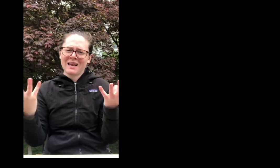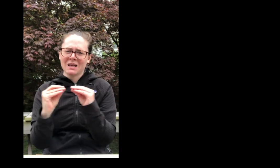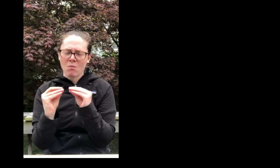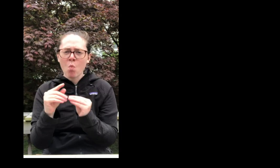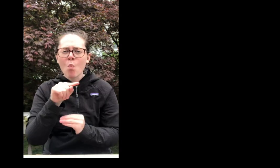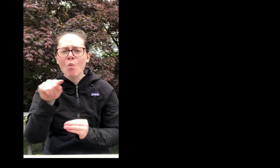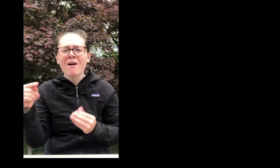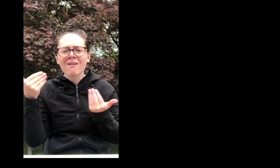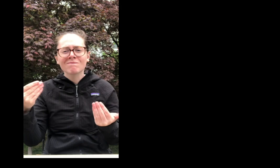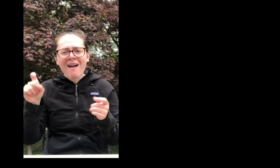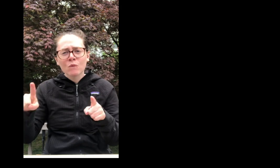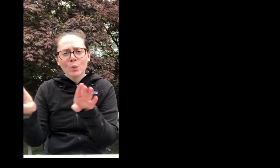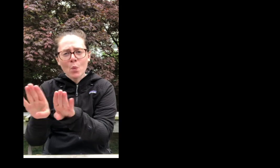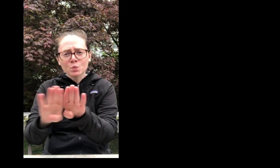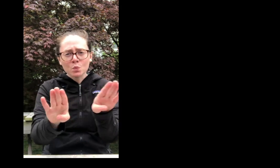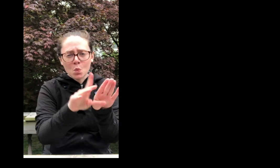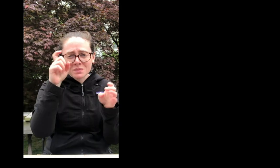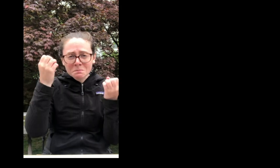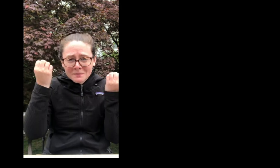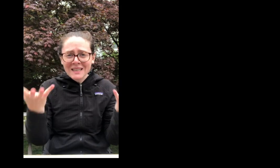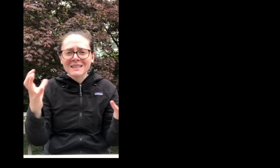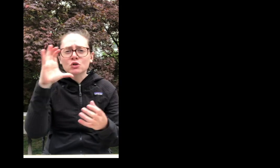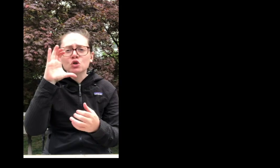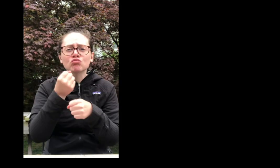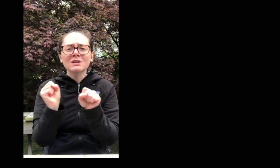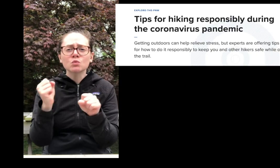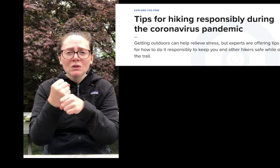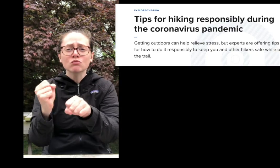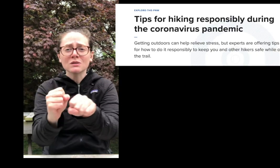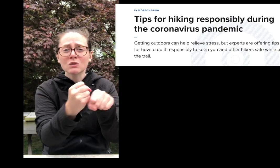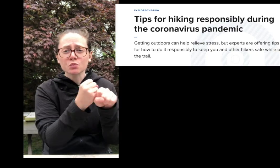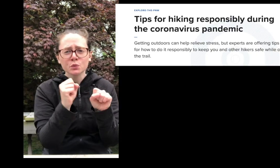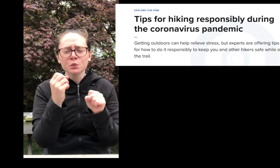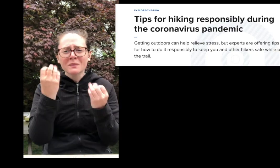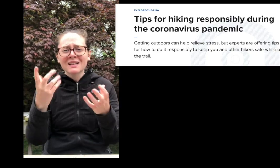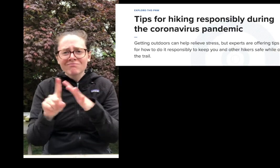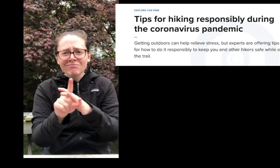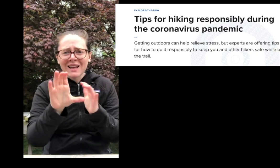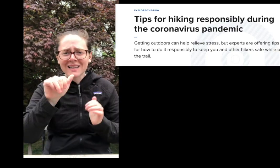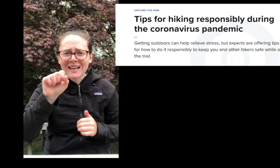have had to close due to a high number of search and rescue (SAR) incidents and injuries, where the people needed rescue.